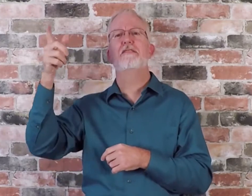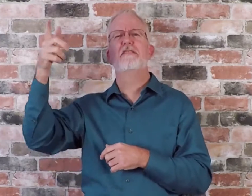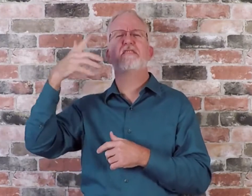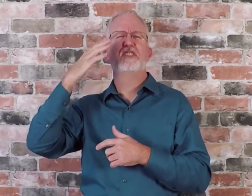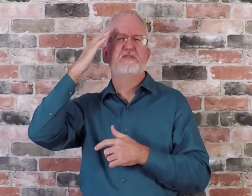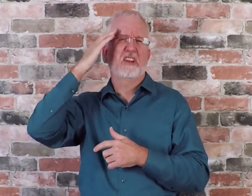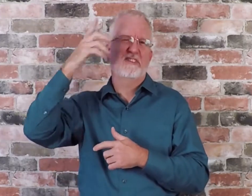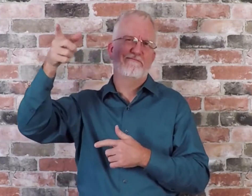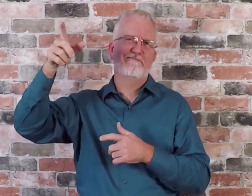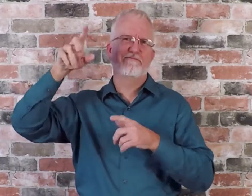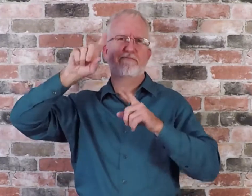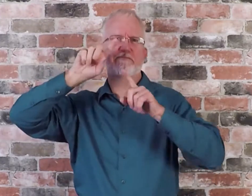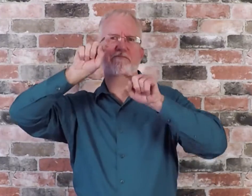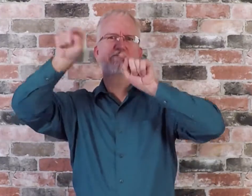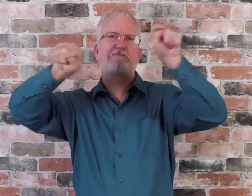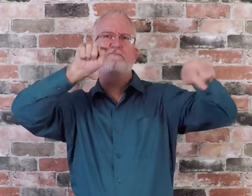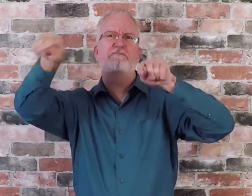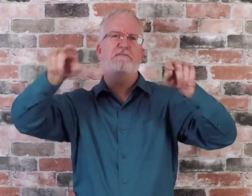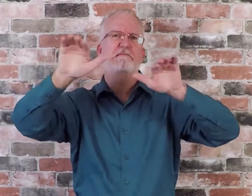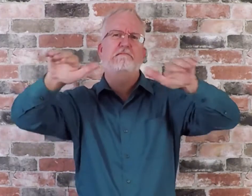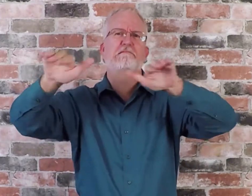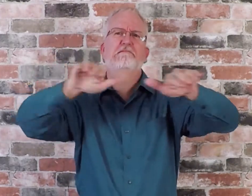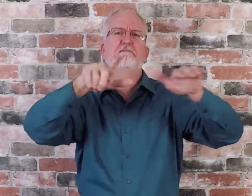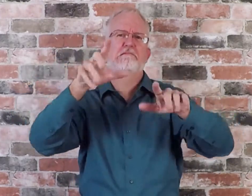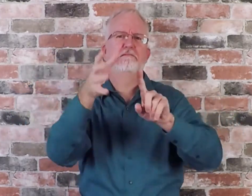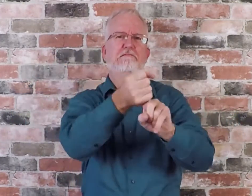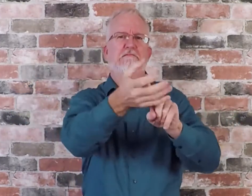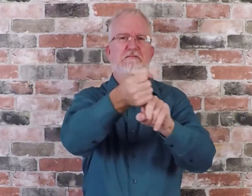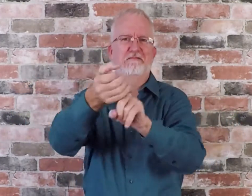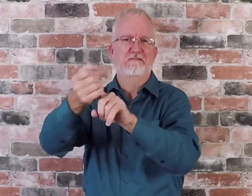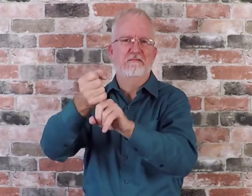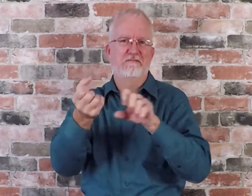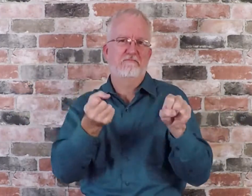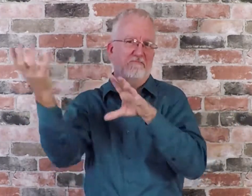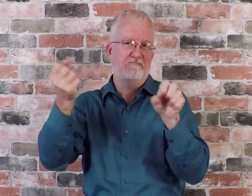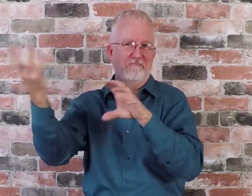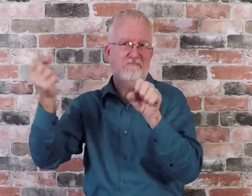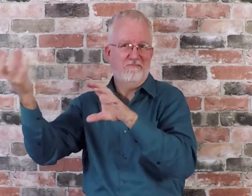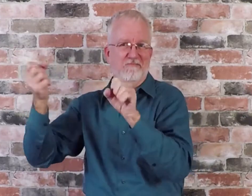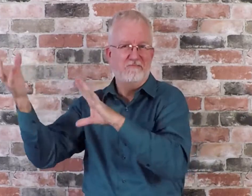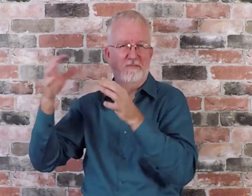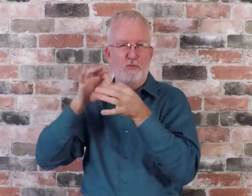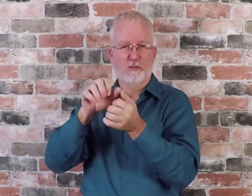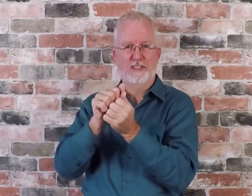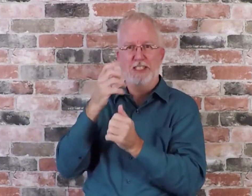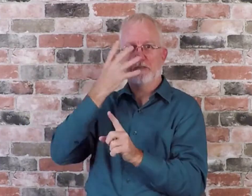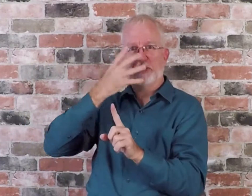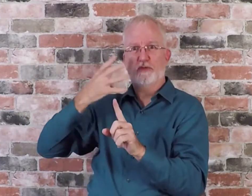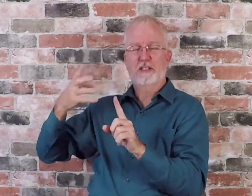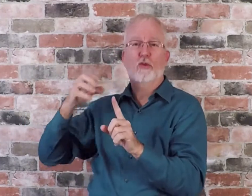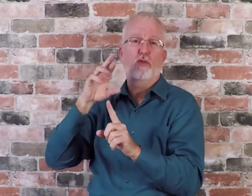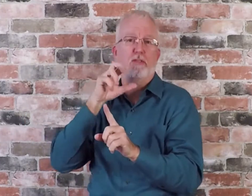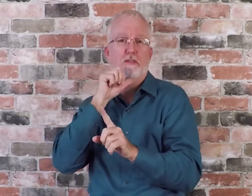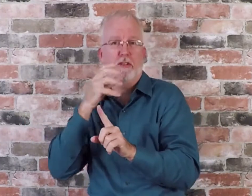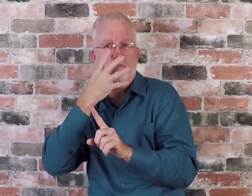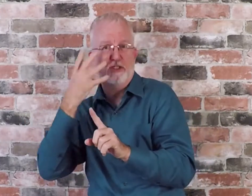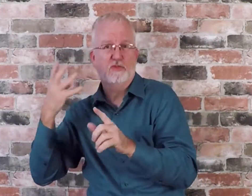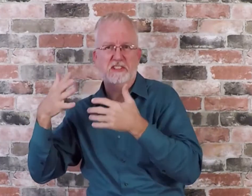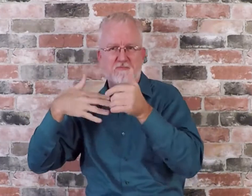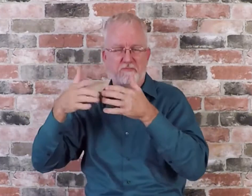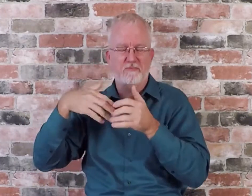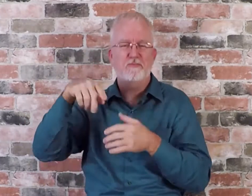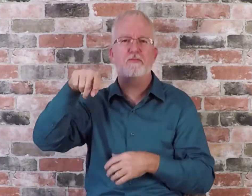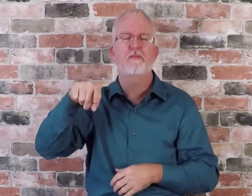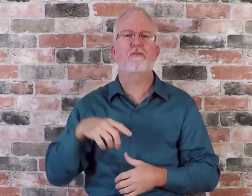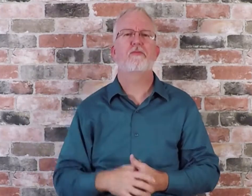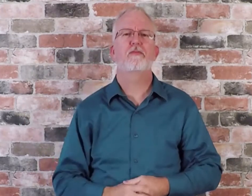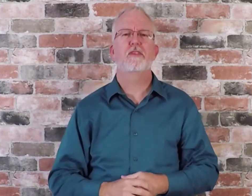as most of you might already know of their immigration raids all over US